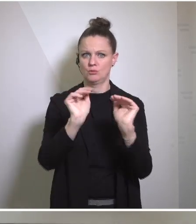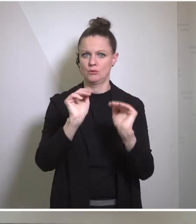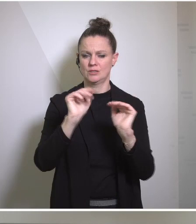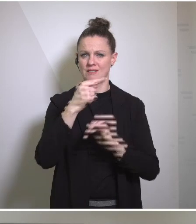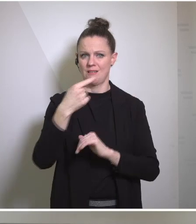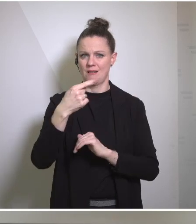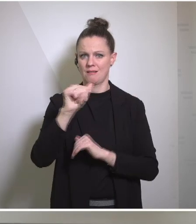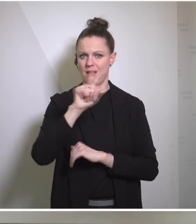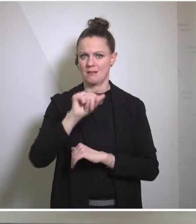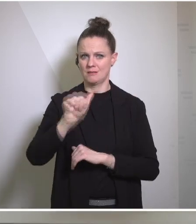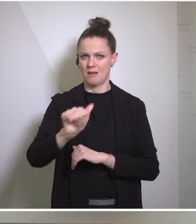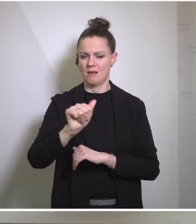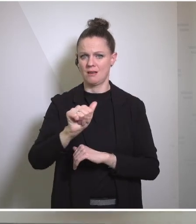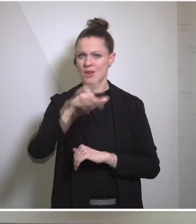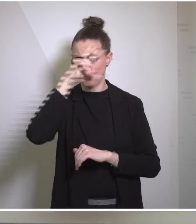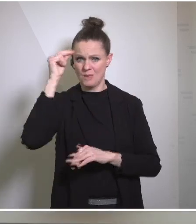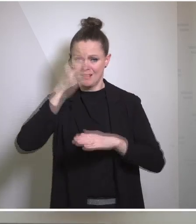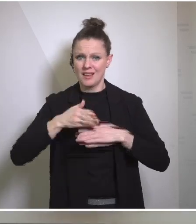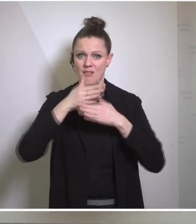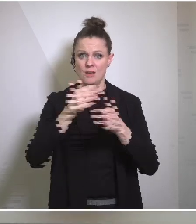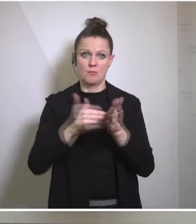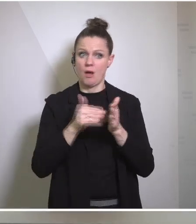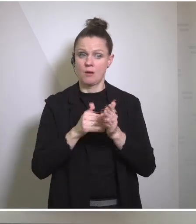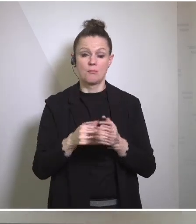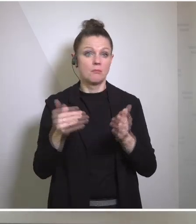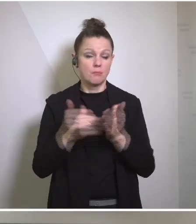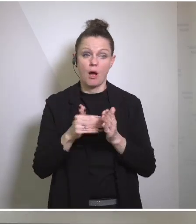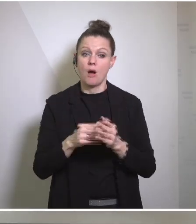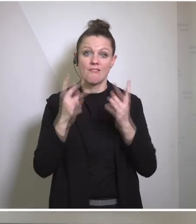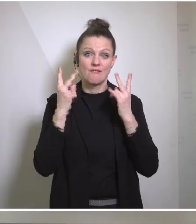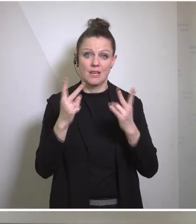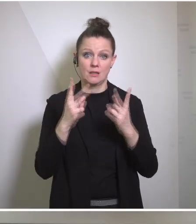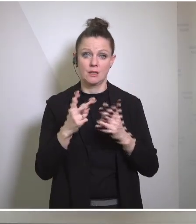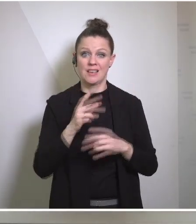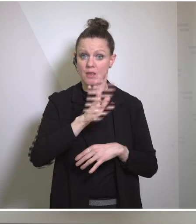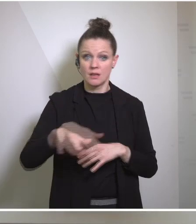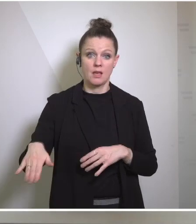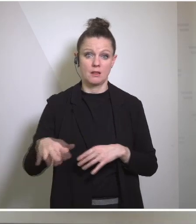the humanitarian assistance they so desperately need to the children, to the women, and the men,